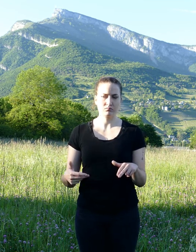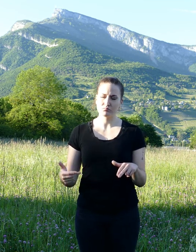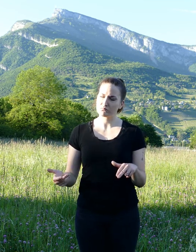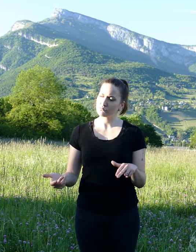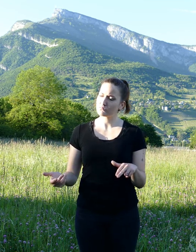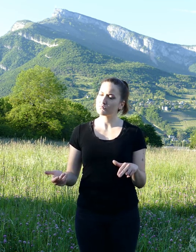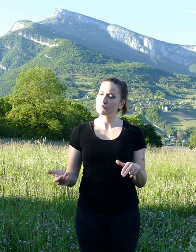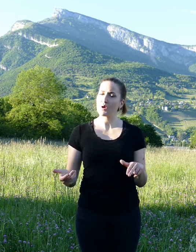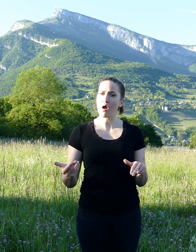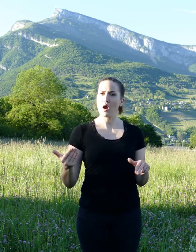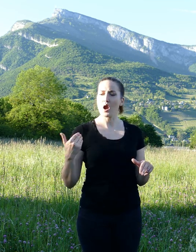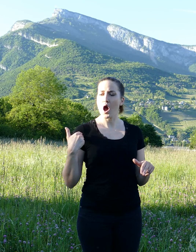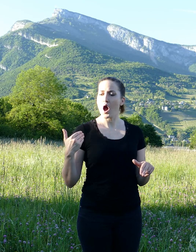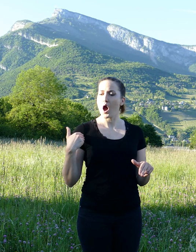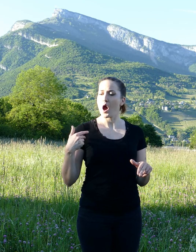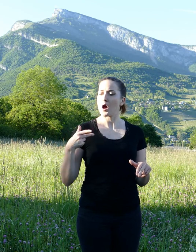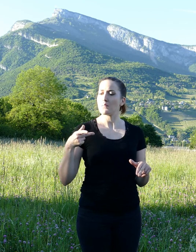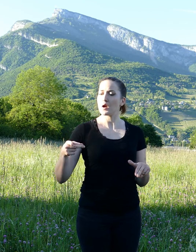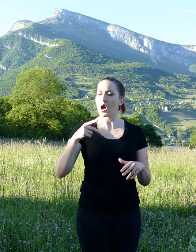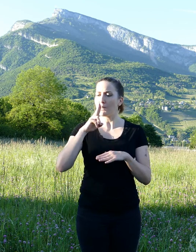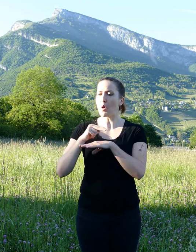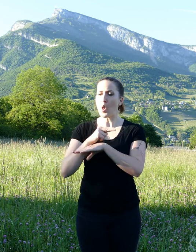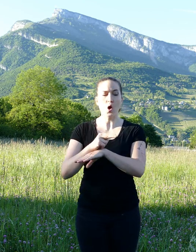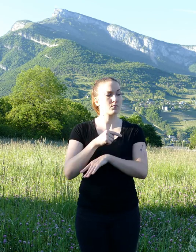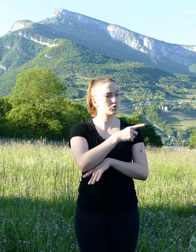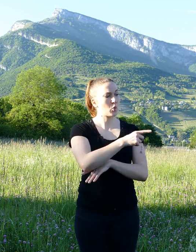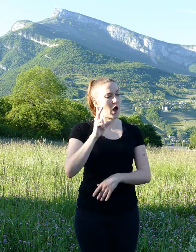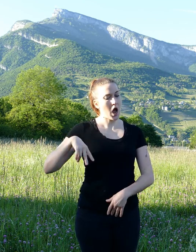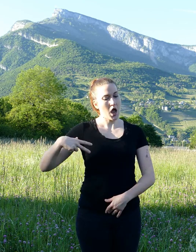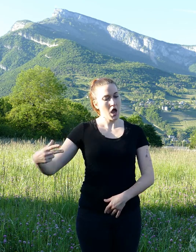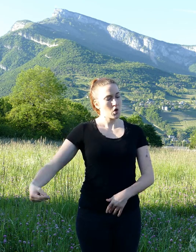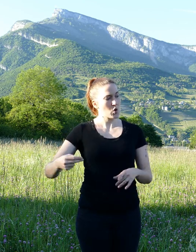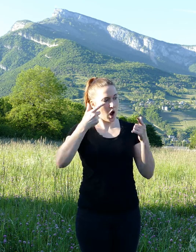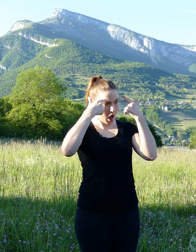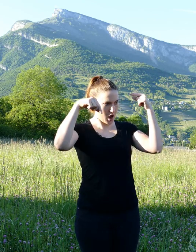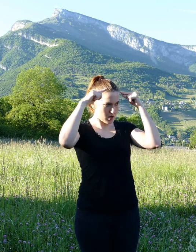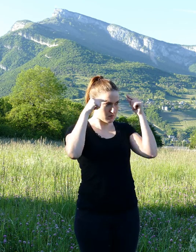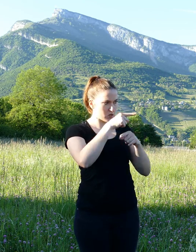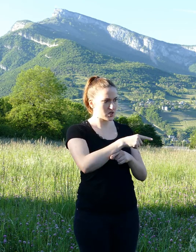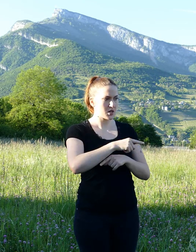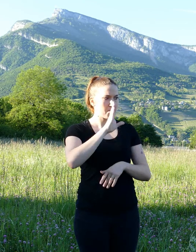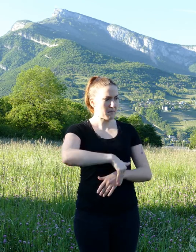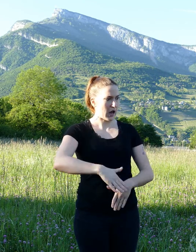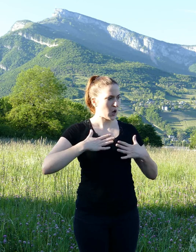"What happened to the gerbil is not worthy of what a squirrel's behavior should be. However, the gerbil